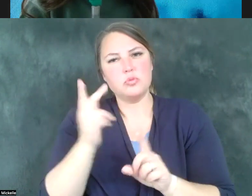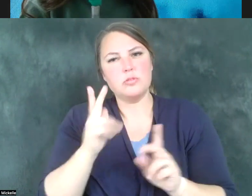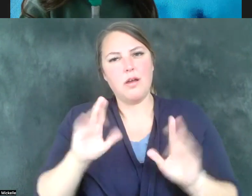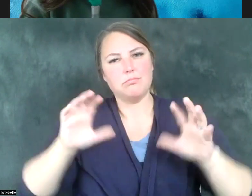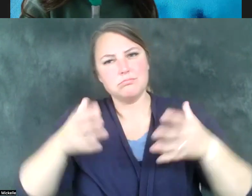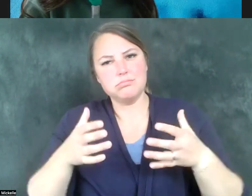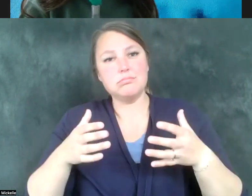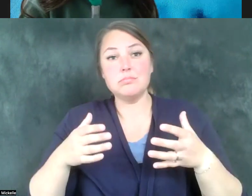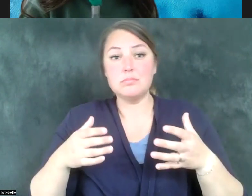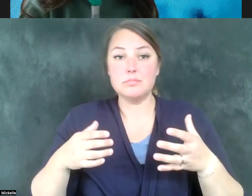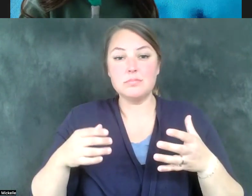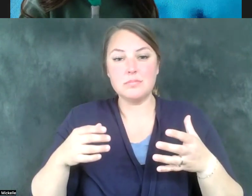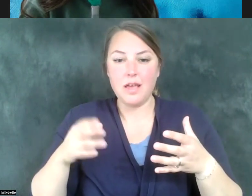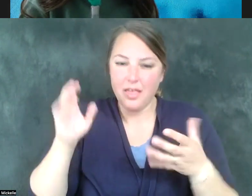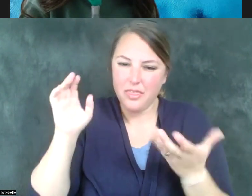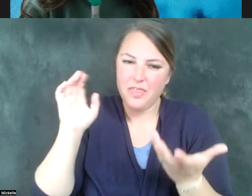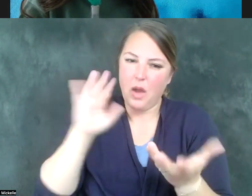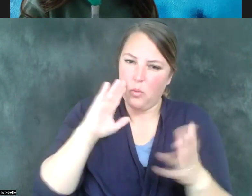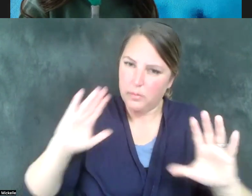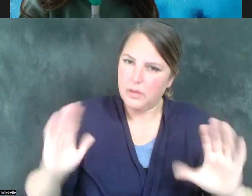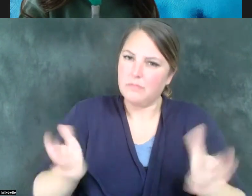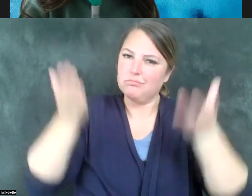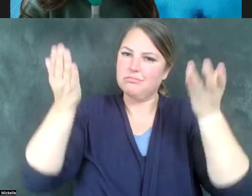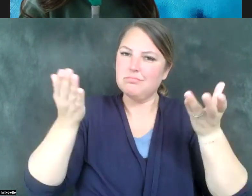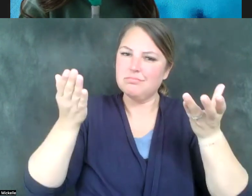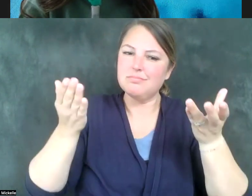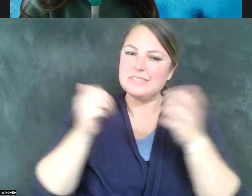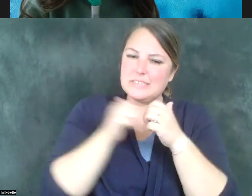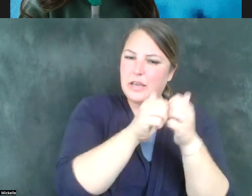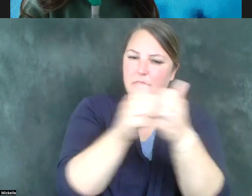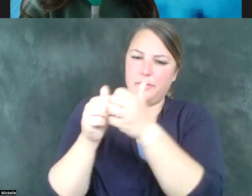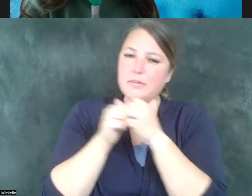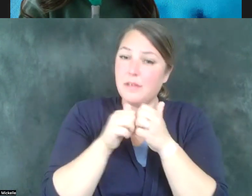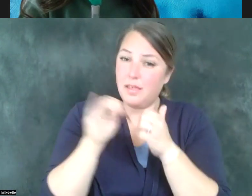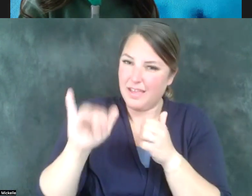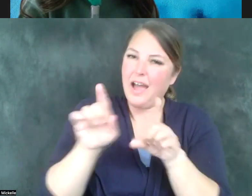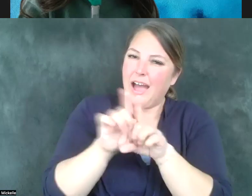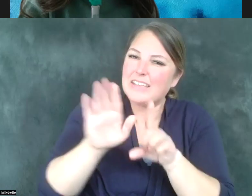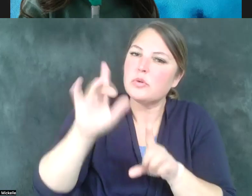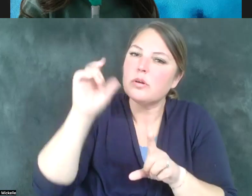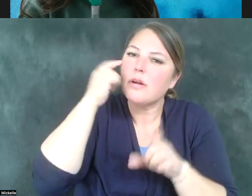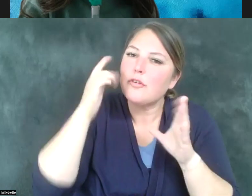So that's what I would like to do as your governor. It's what I'm committed to doing as your governor. We've gone now